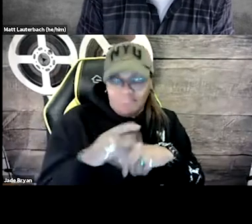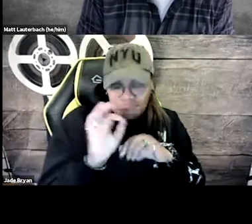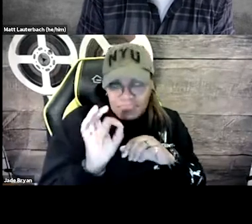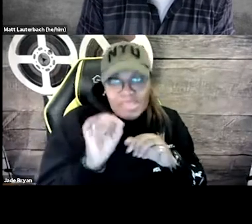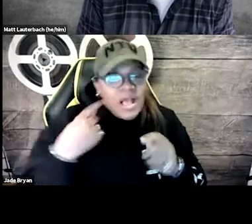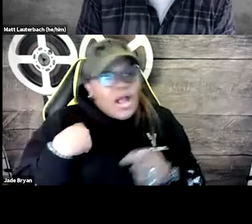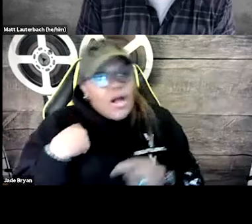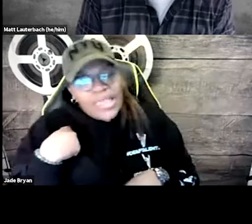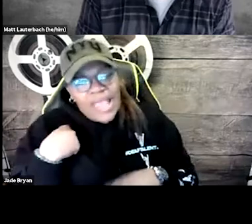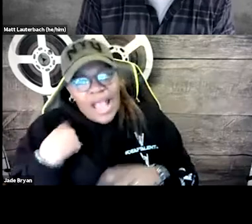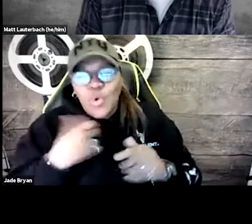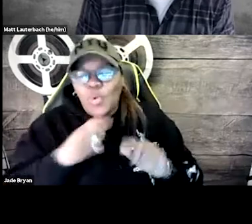Oh, I understand what you're saying. Okay.